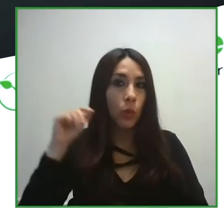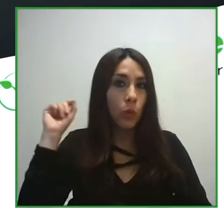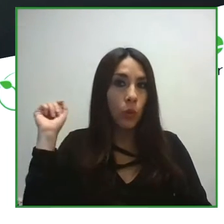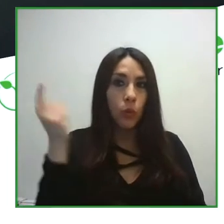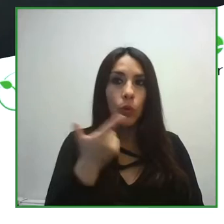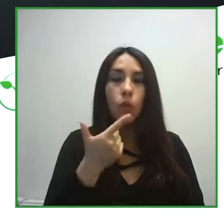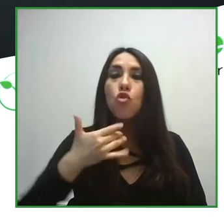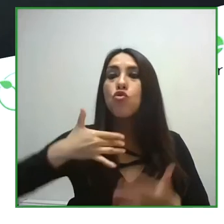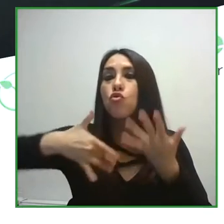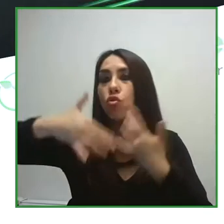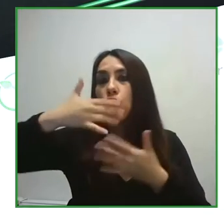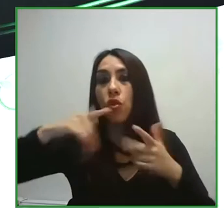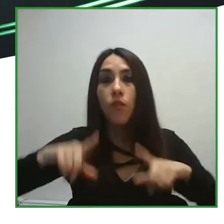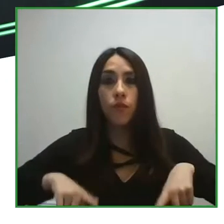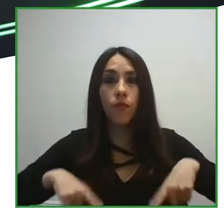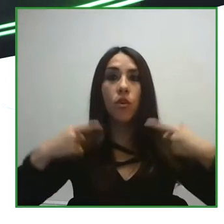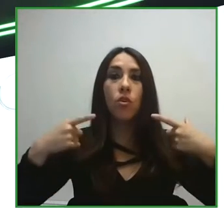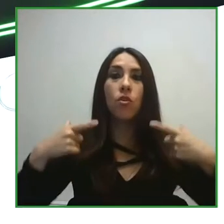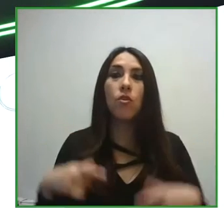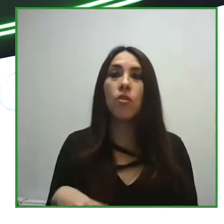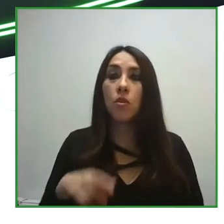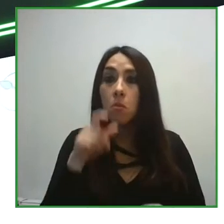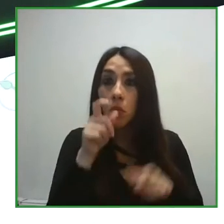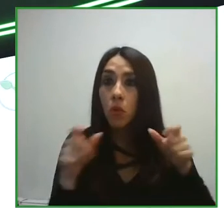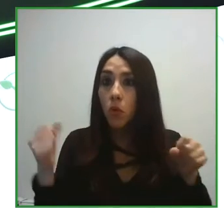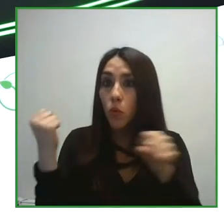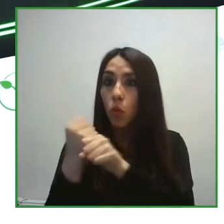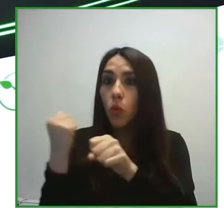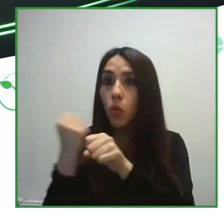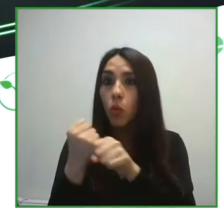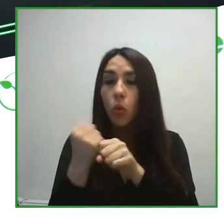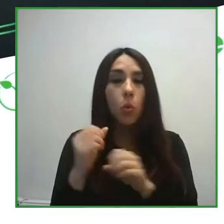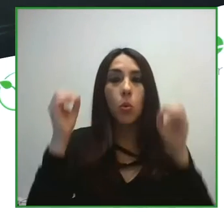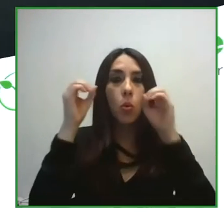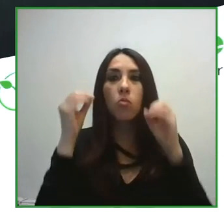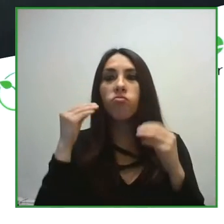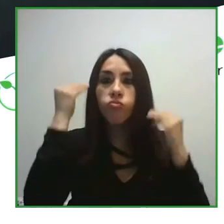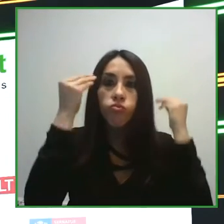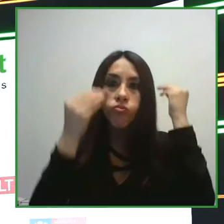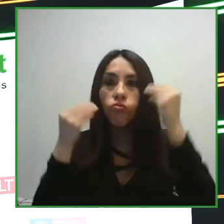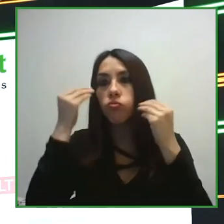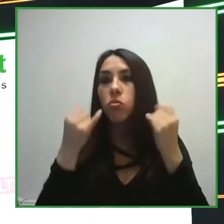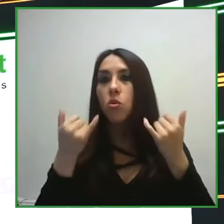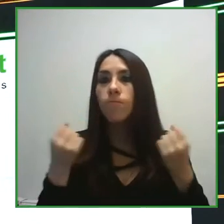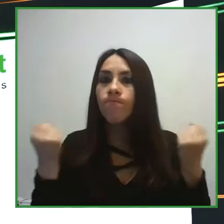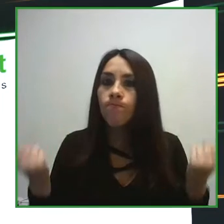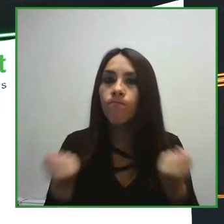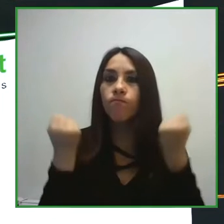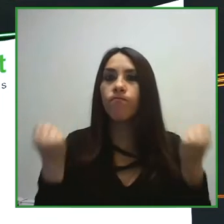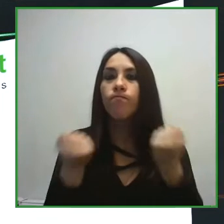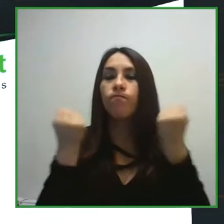We really admire their work. And without a doubt, we will be following them and helping them generate more opportunities for growth.